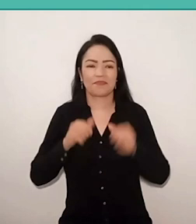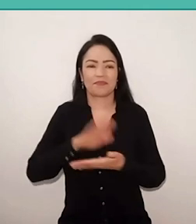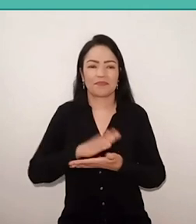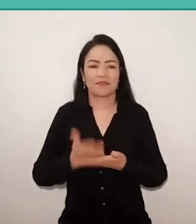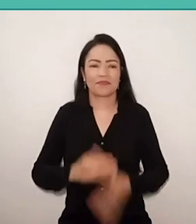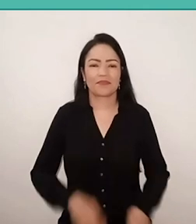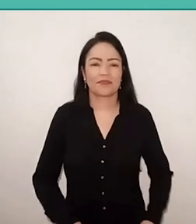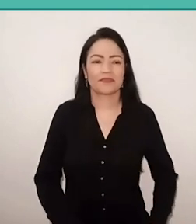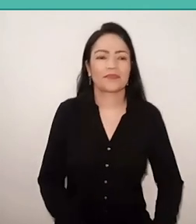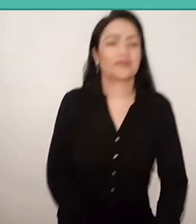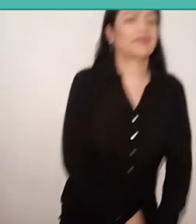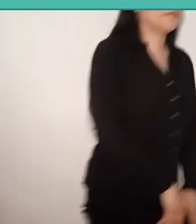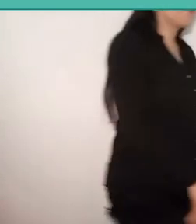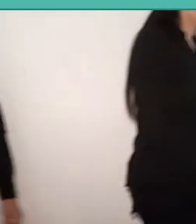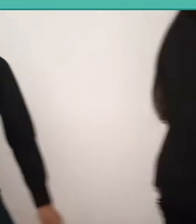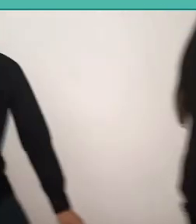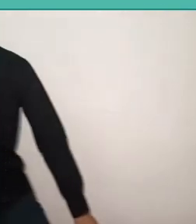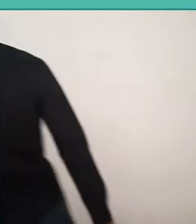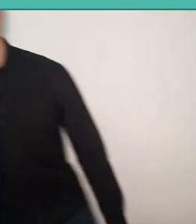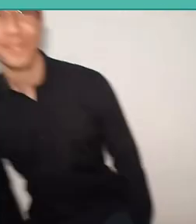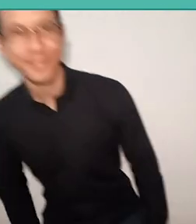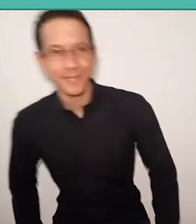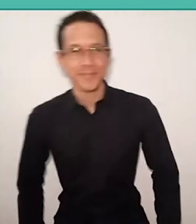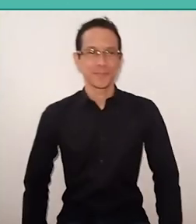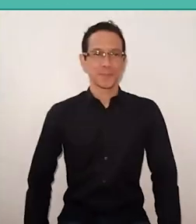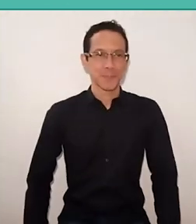Do I start? -Yes. So I wanted to say to everyone,